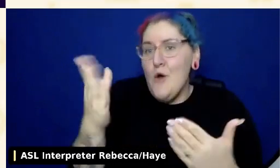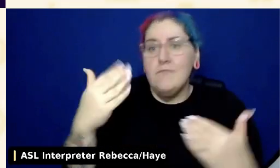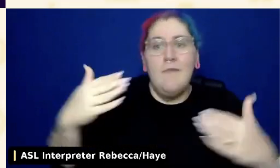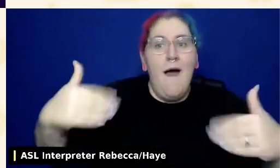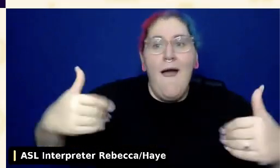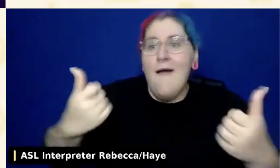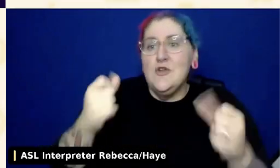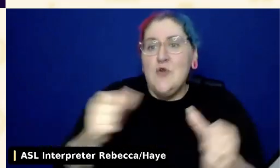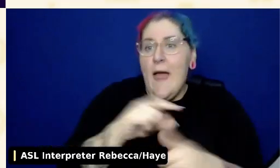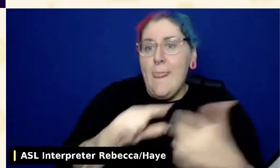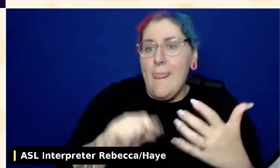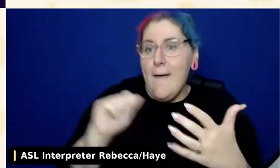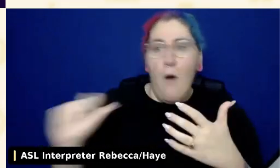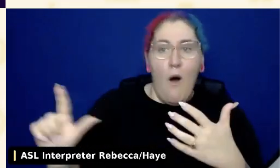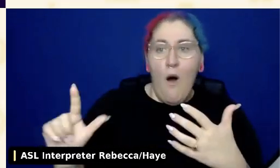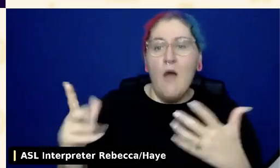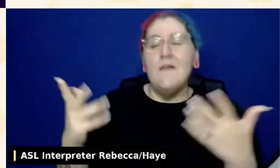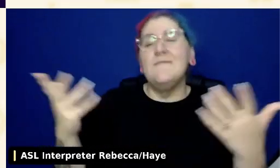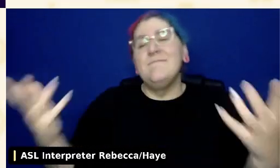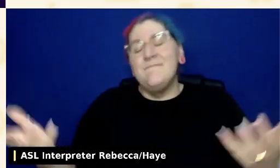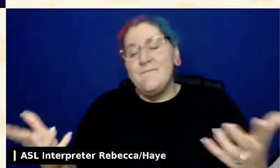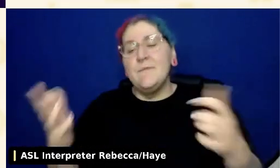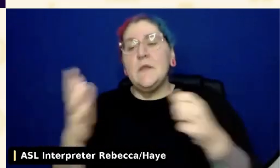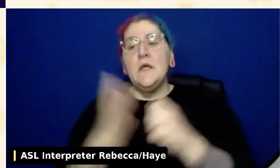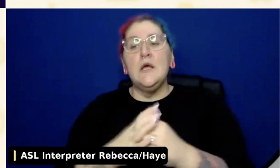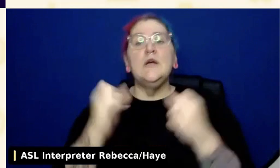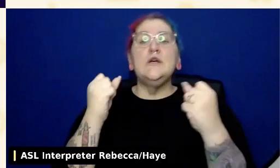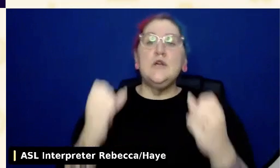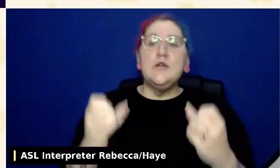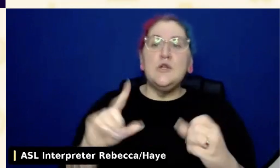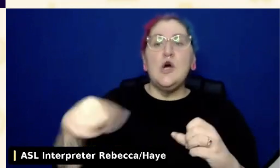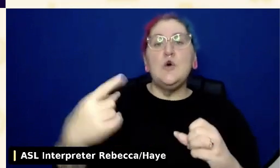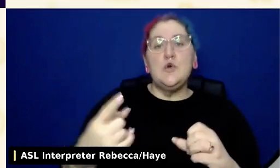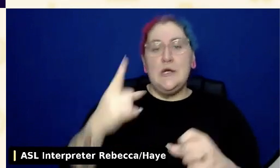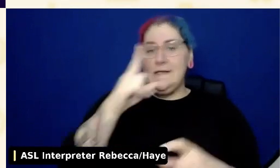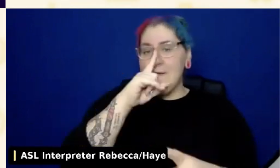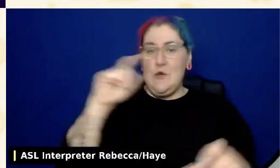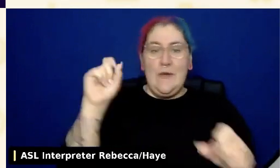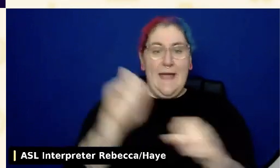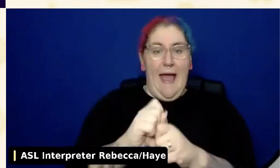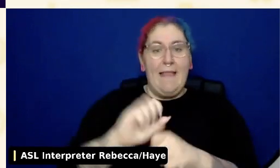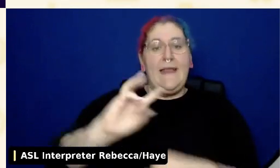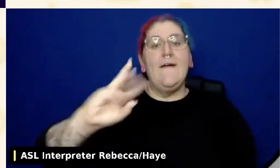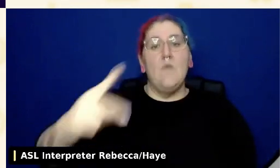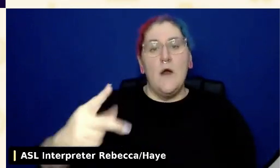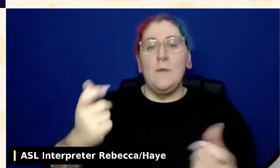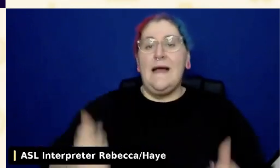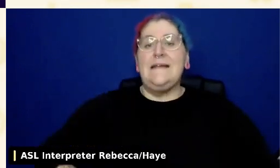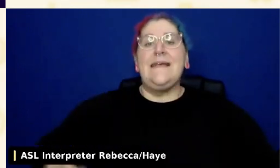And so just the reality of WordPress and how many plug-ins there are there, there might be plug-ins that are really fabulous